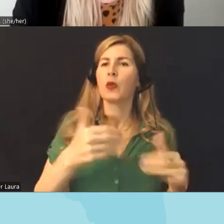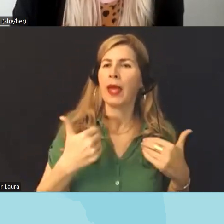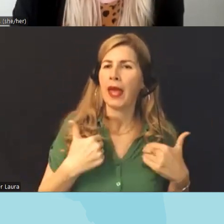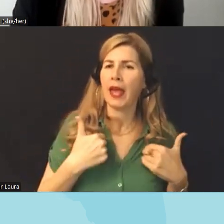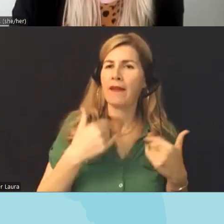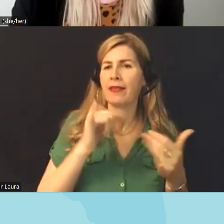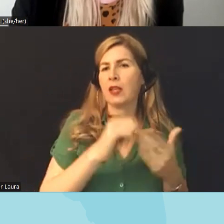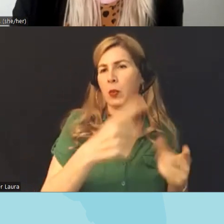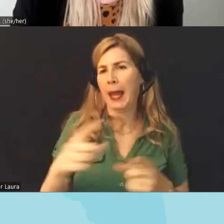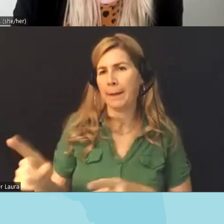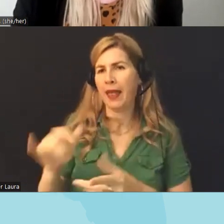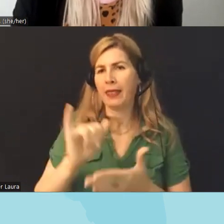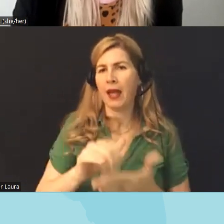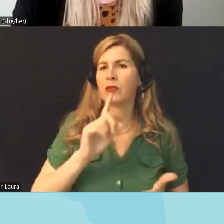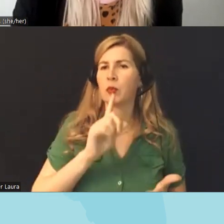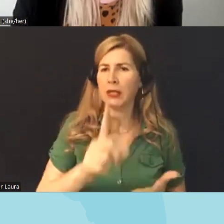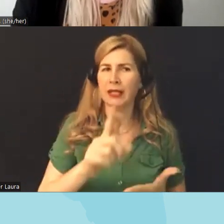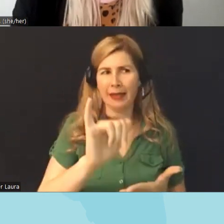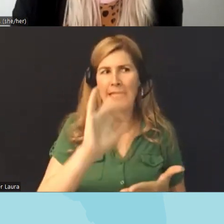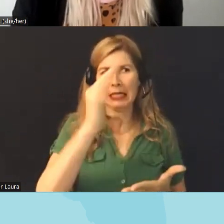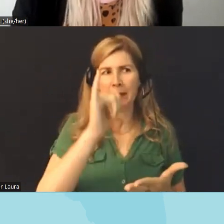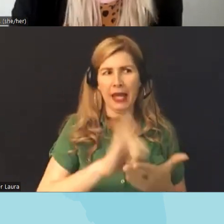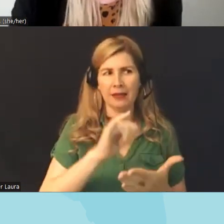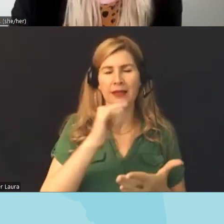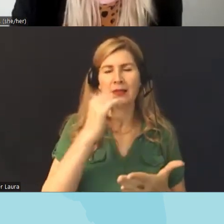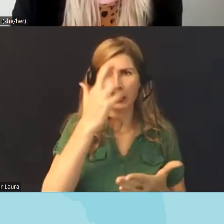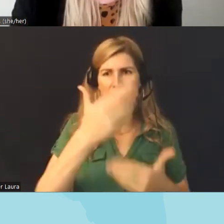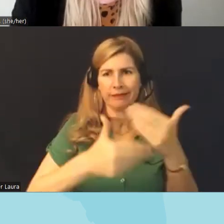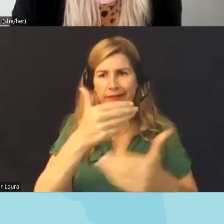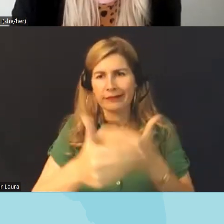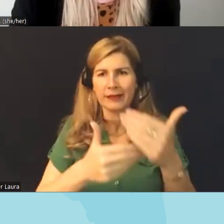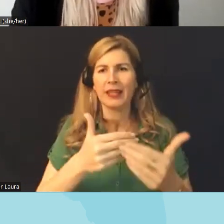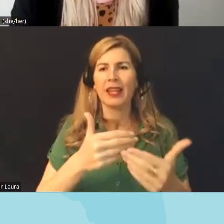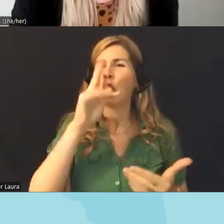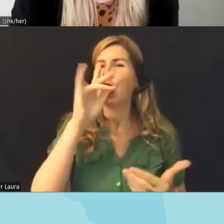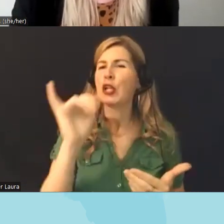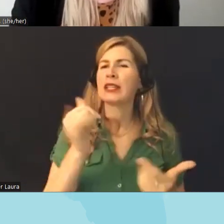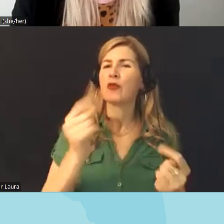and that's what's really driving these and it's an effort to like Scout said Erase us